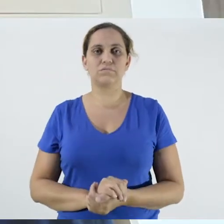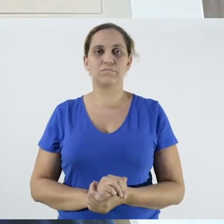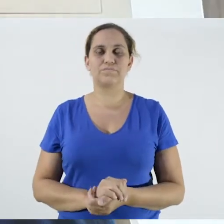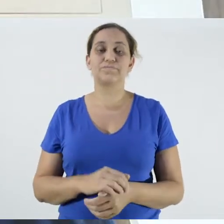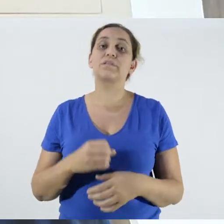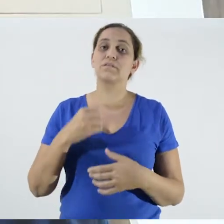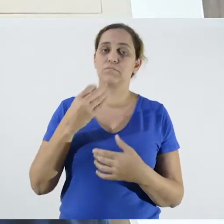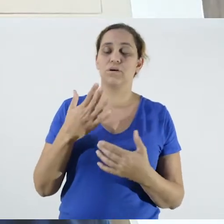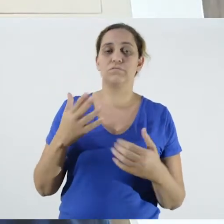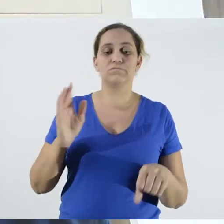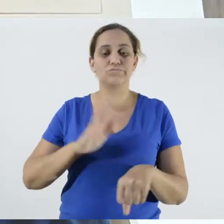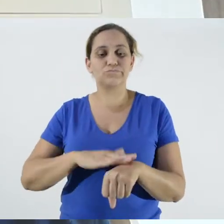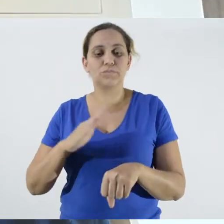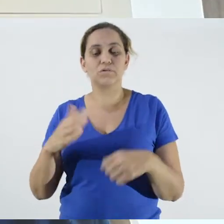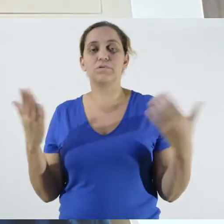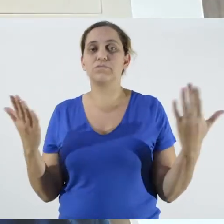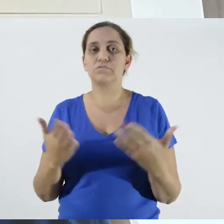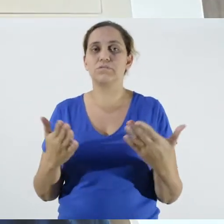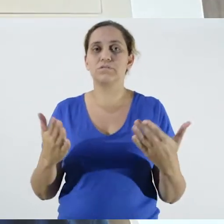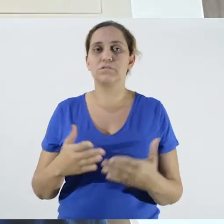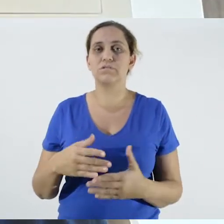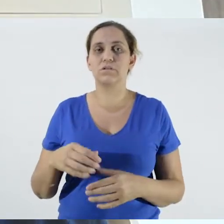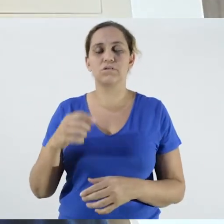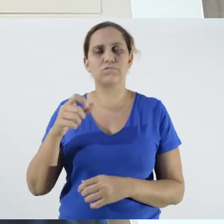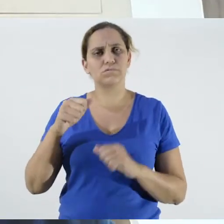At this point, then,